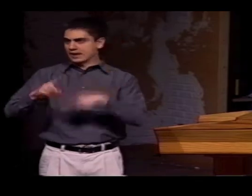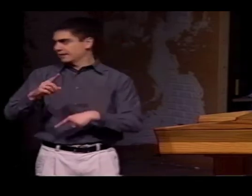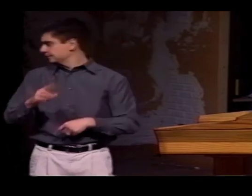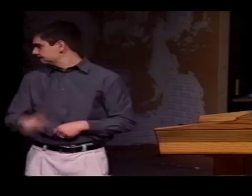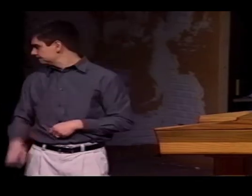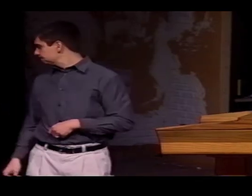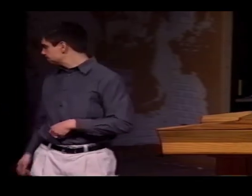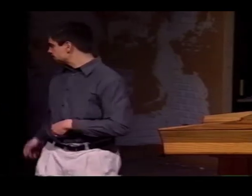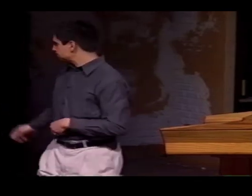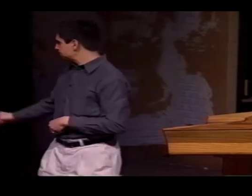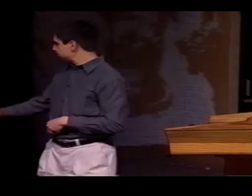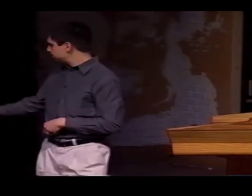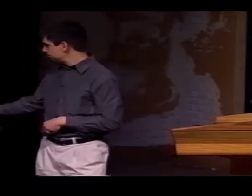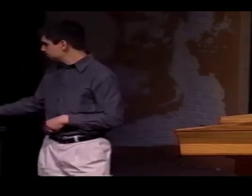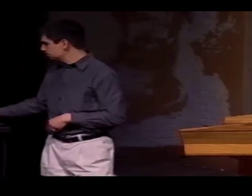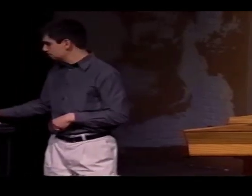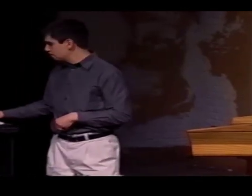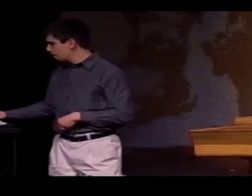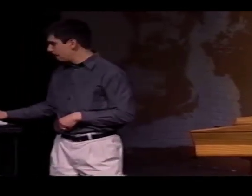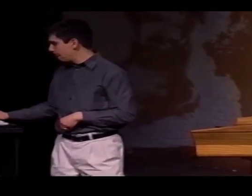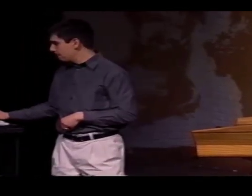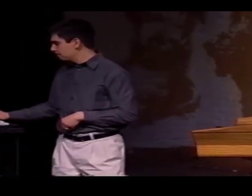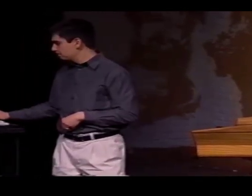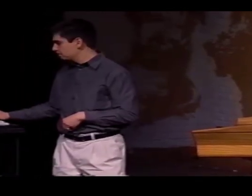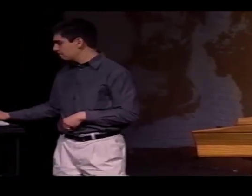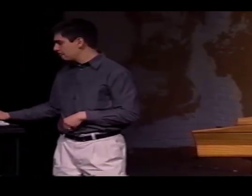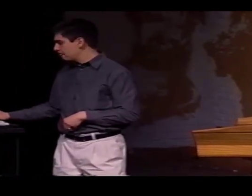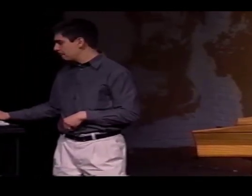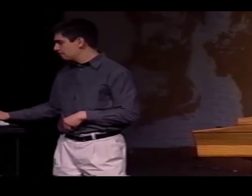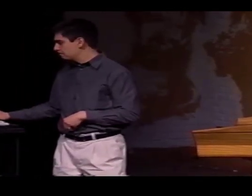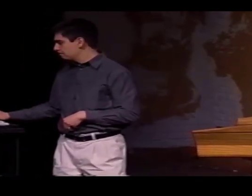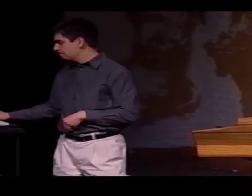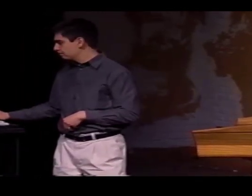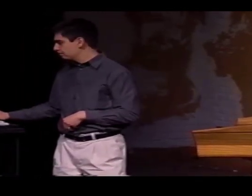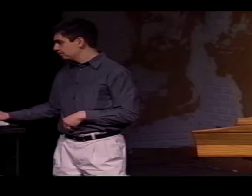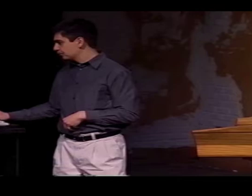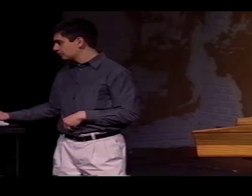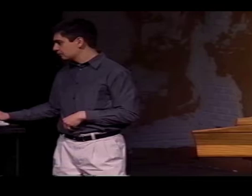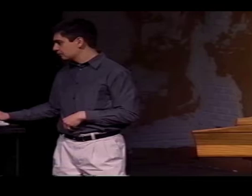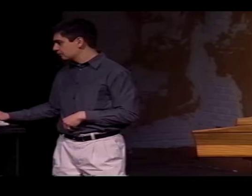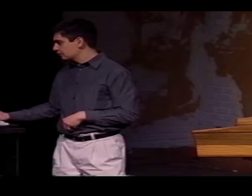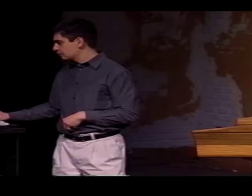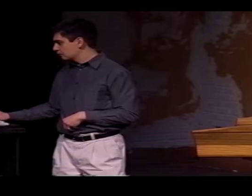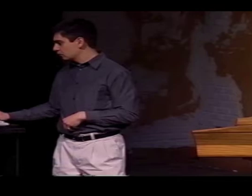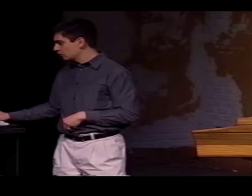SO, I'M BACK TO THE LEXICAL PORTION, MEANING THE INTERFERENCE CAN BE THE WORD OR THE SIGN